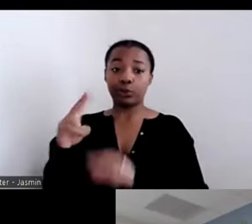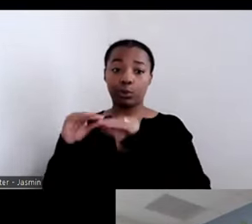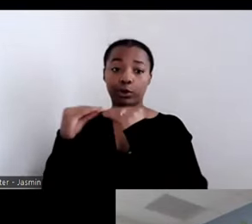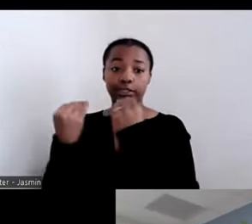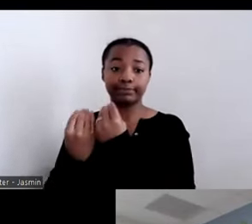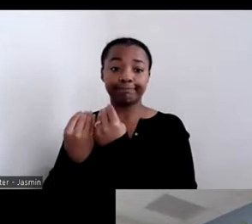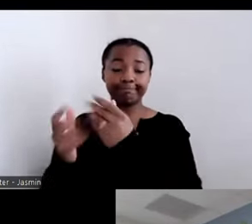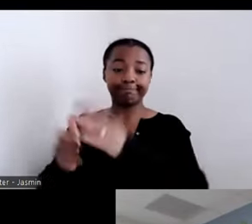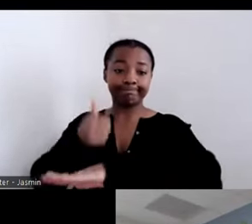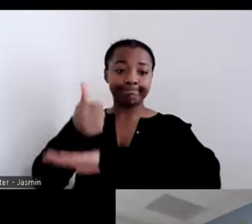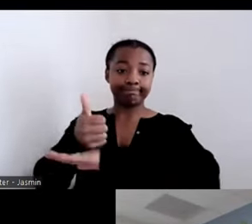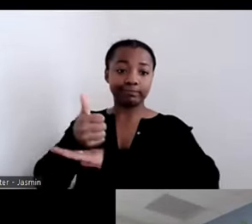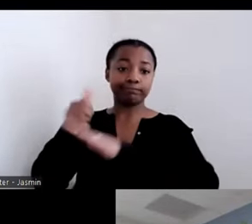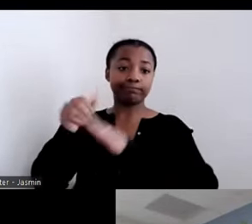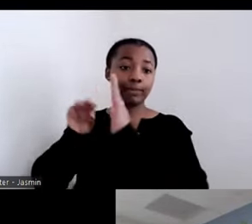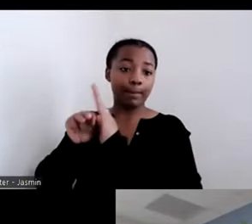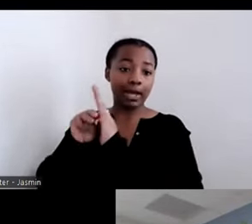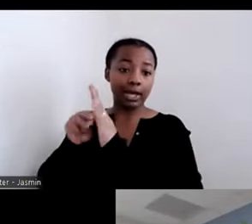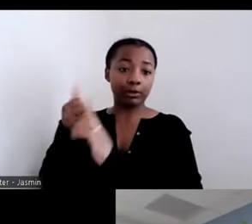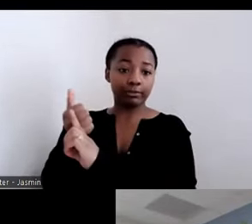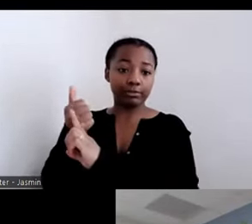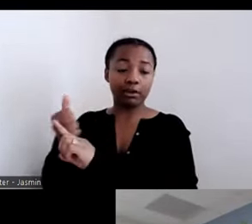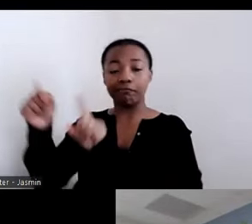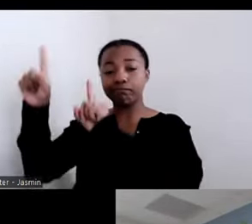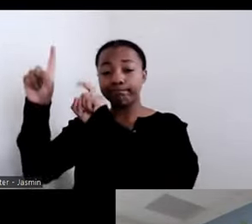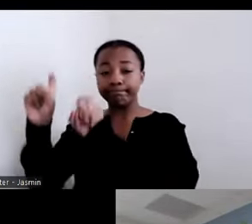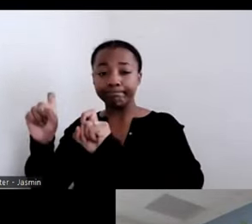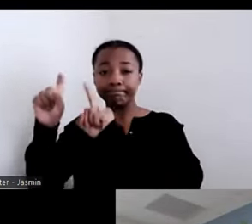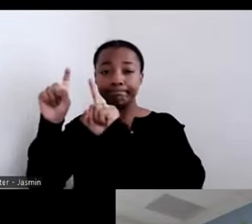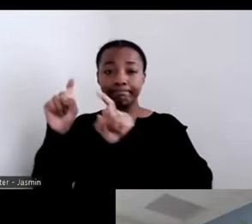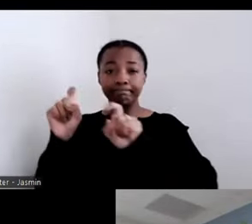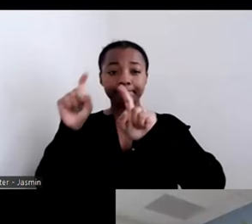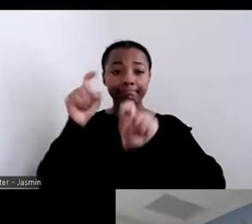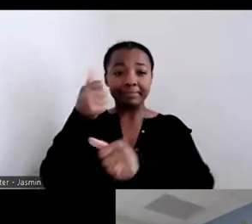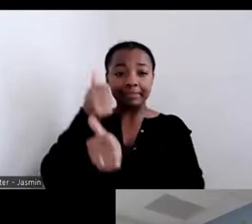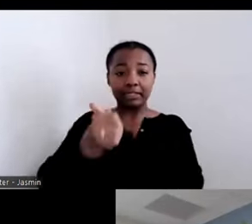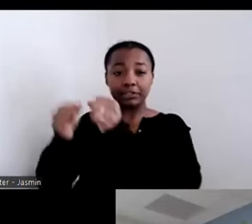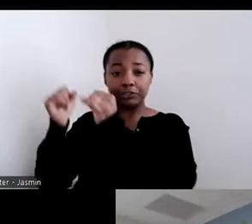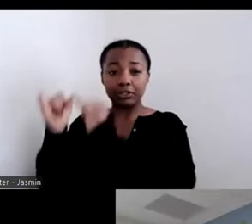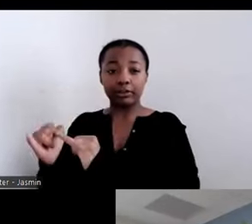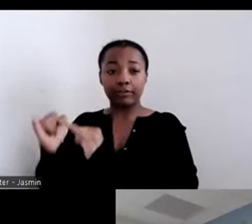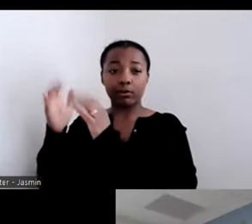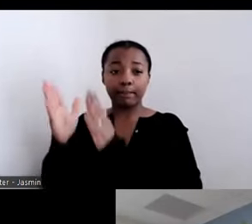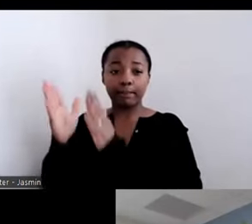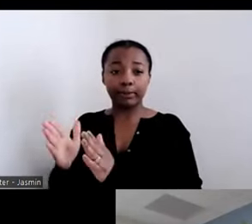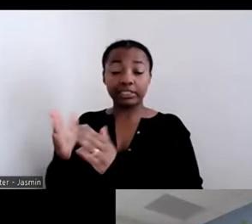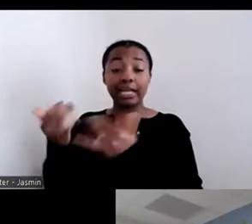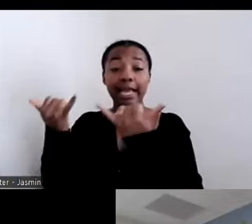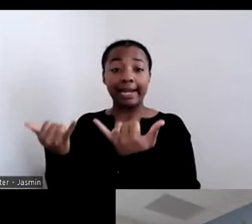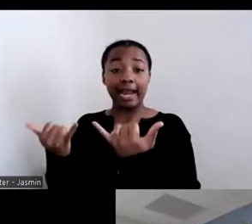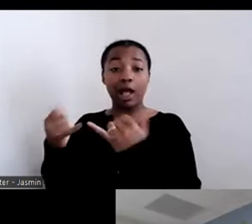person at a time. It works and now the state is wanting to take this approach statewide.